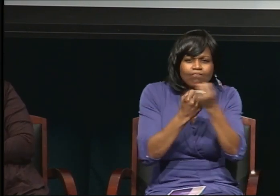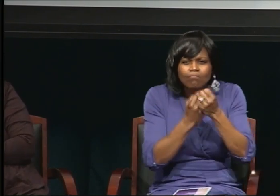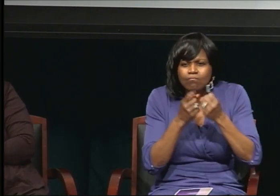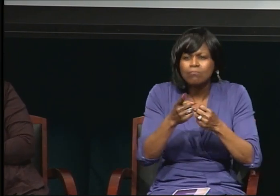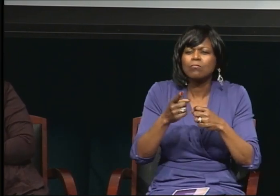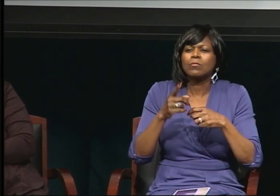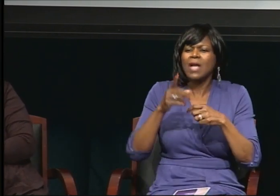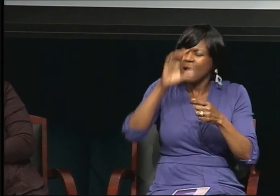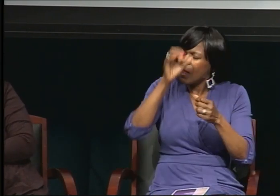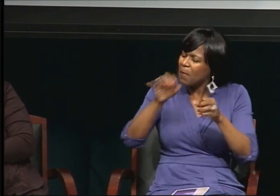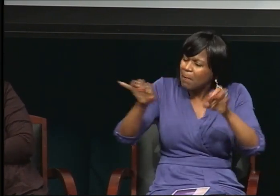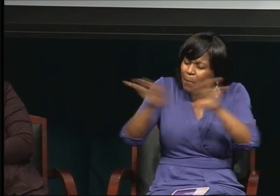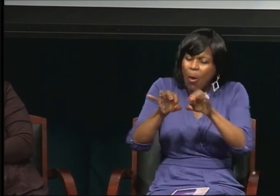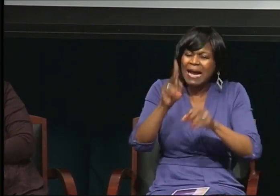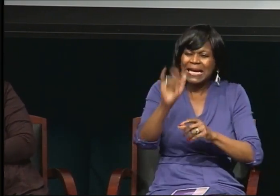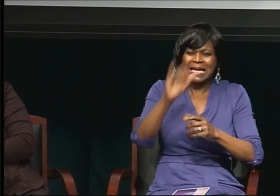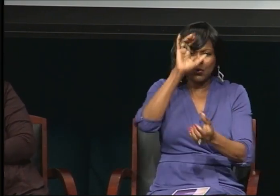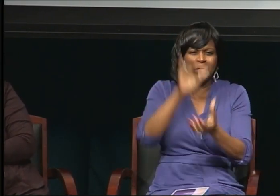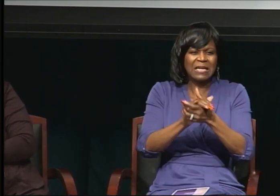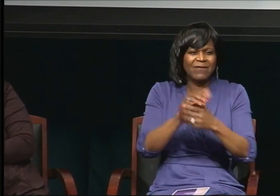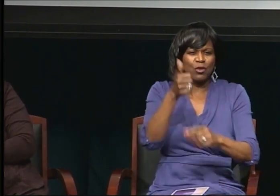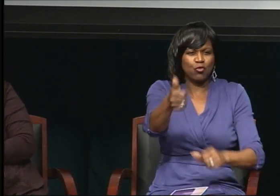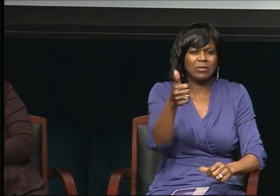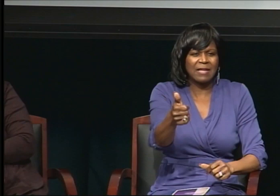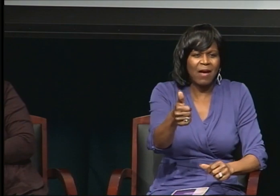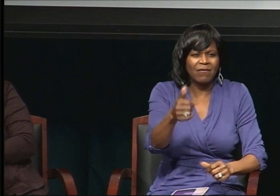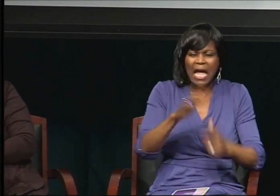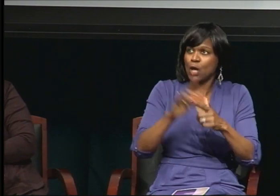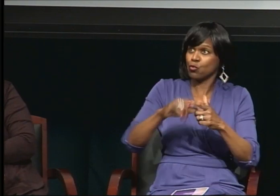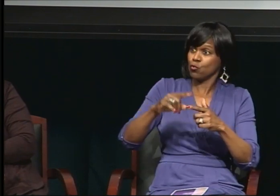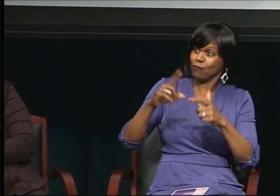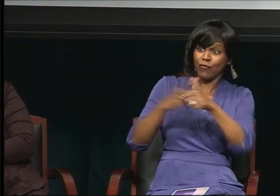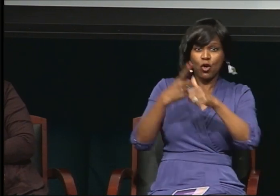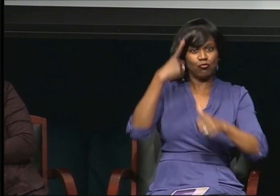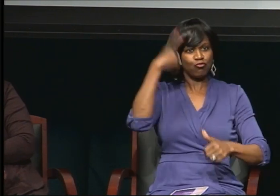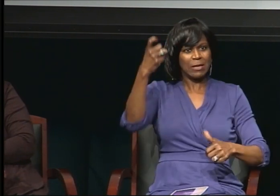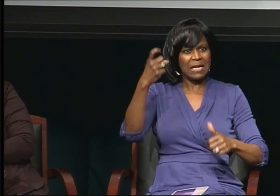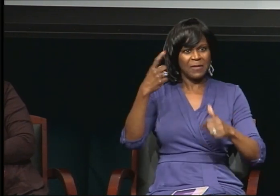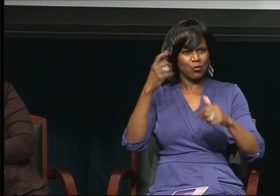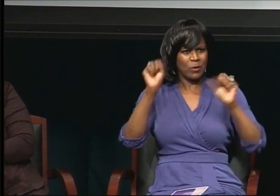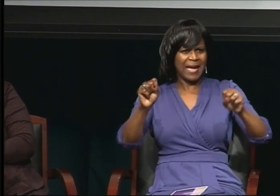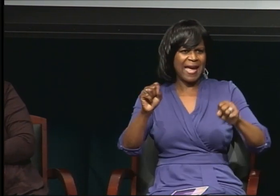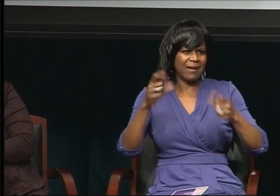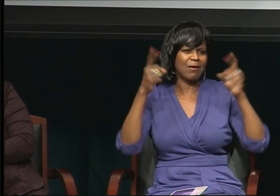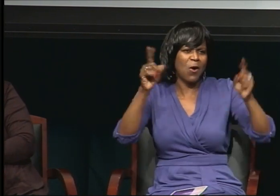But first, you have to dream that you can accomplish it. I'm proud to be 1 of 12.